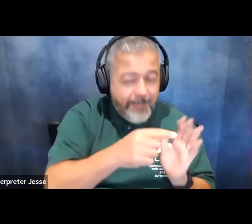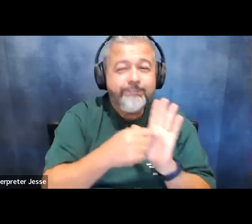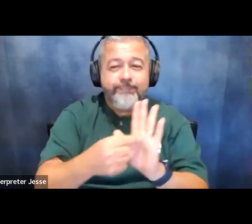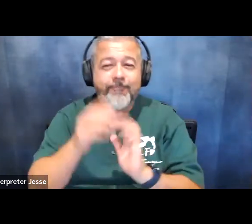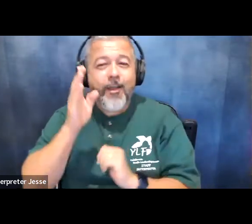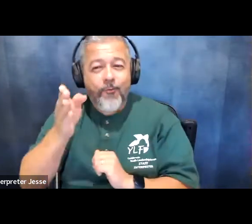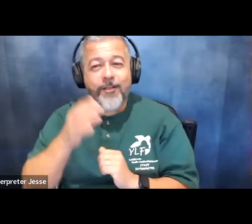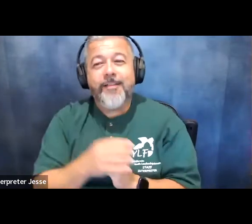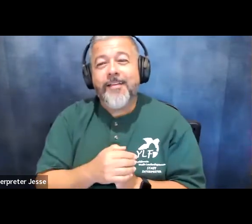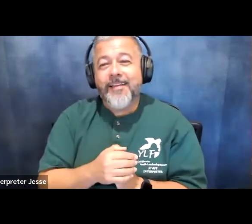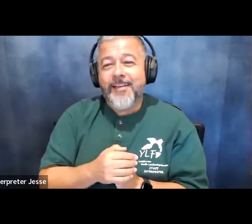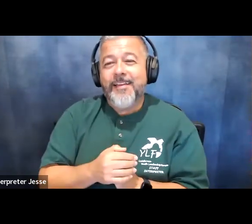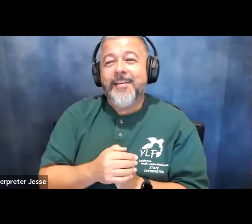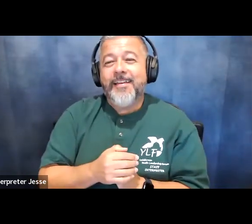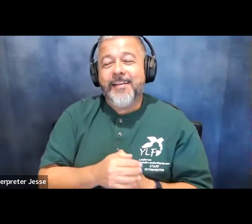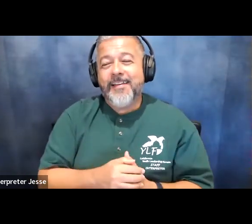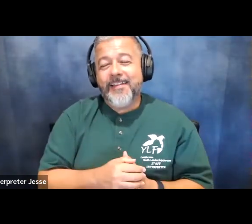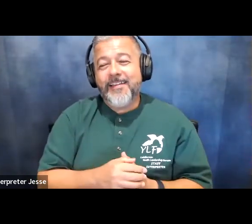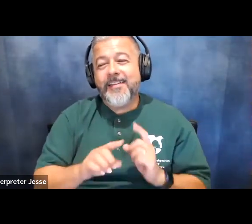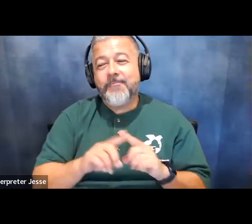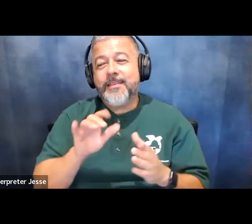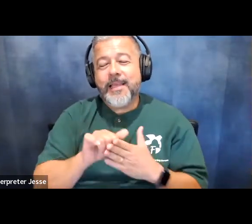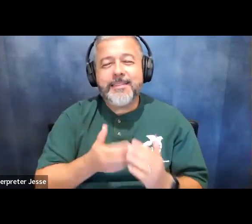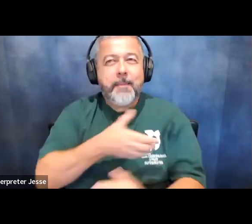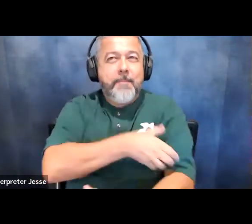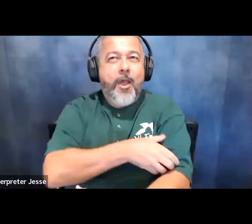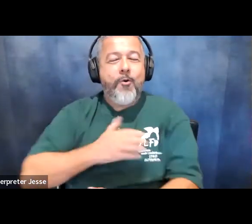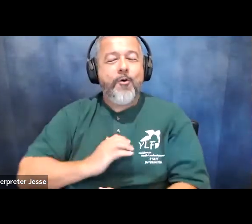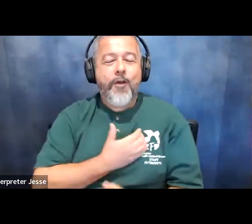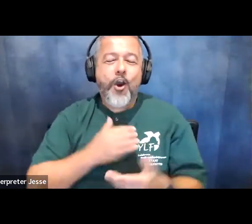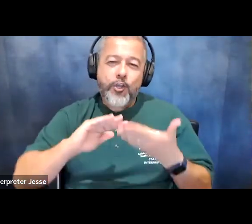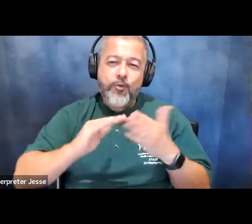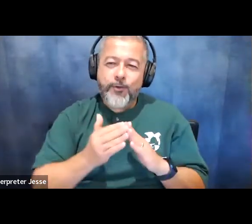house and and dig it up but that's the power of our community is that the community just keeps